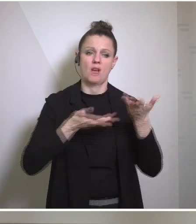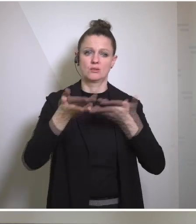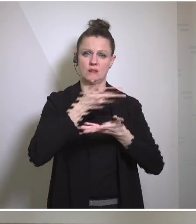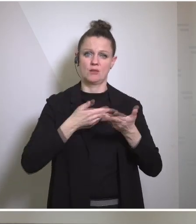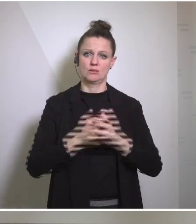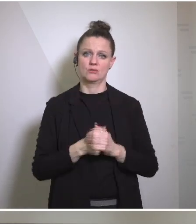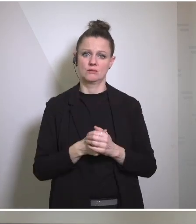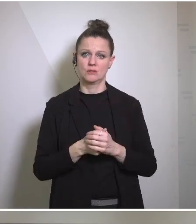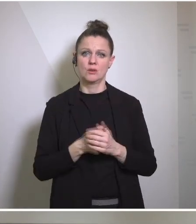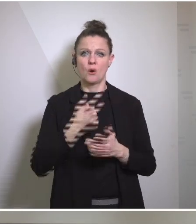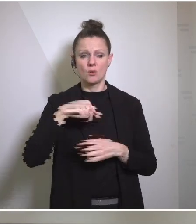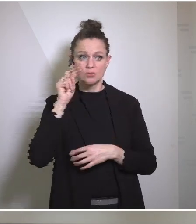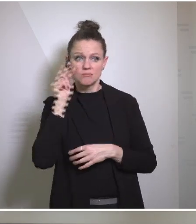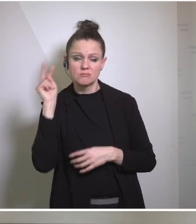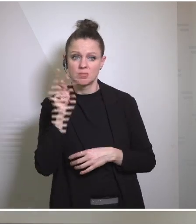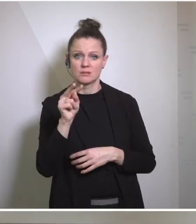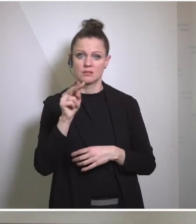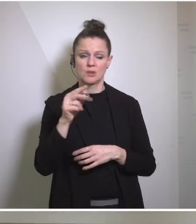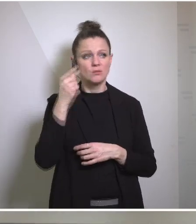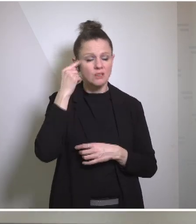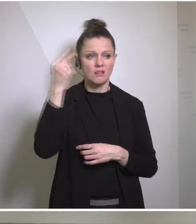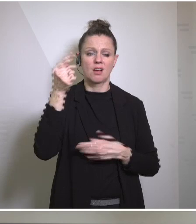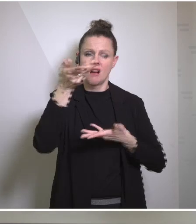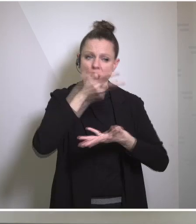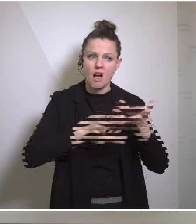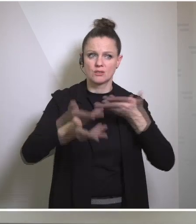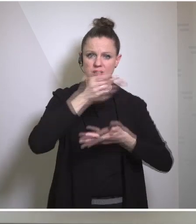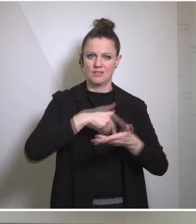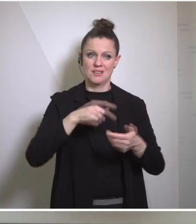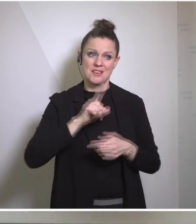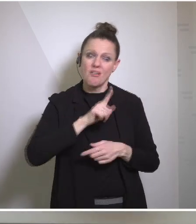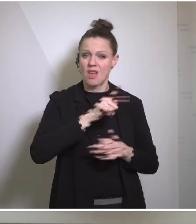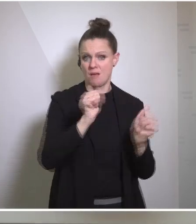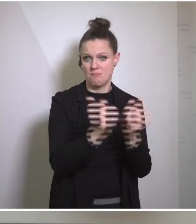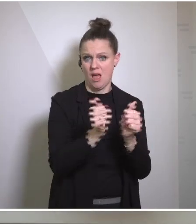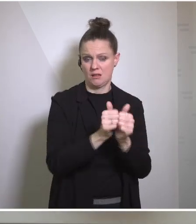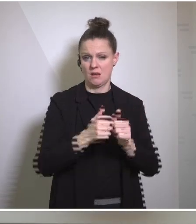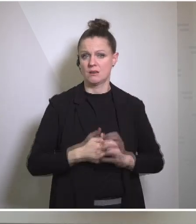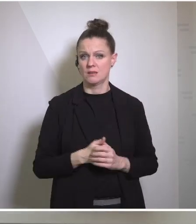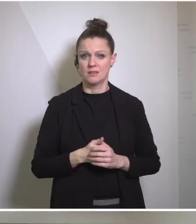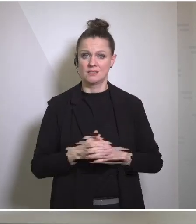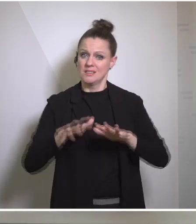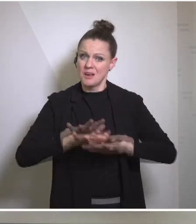our perspectives, our thoughts with our partners. That's fundamental to the relationship. That's